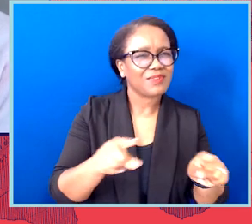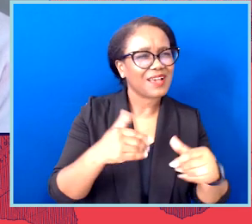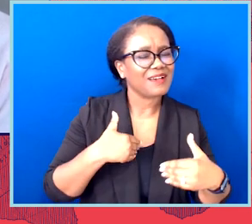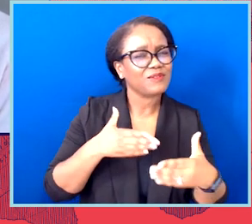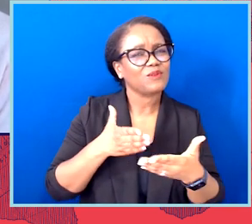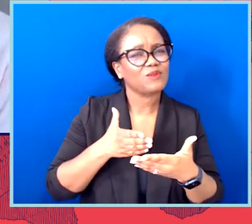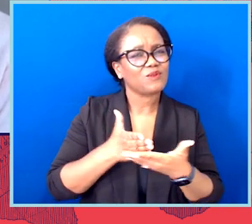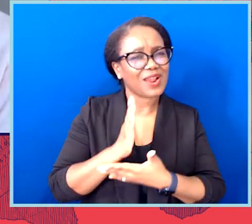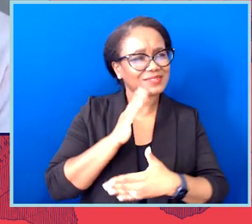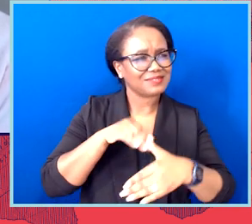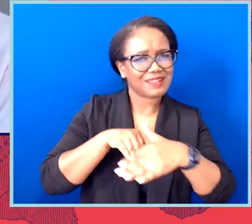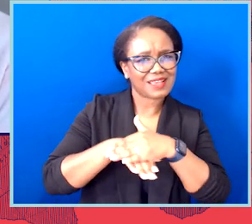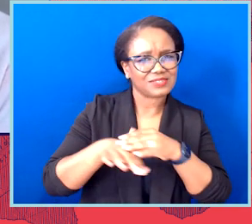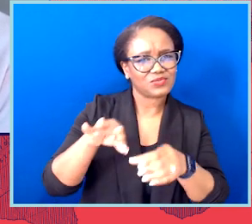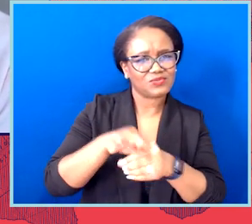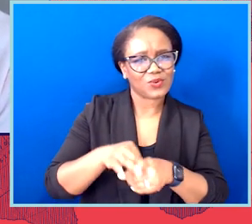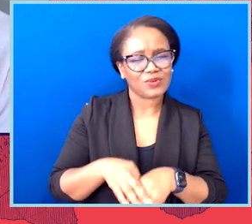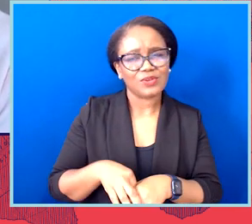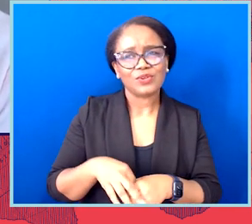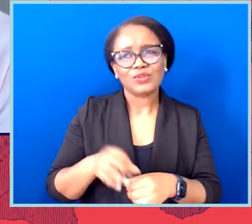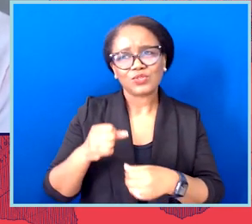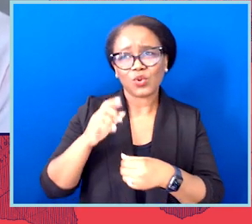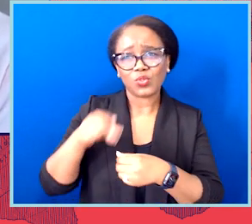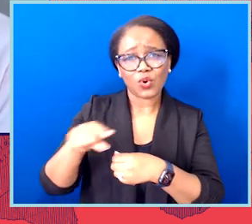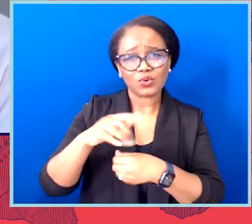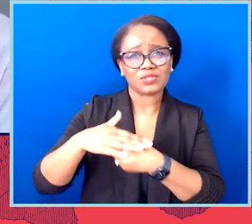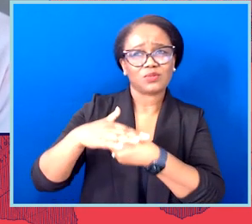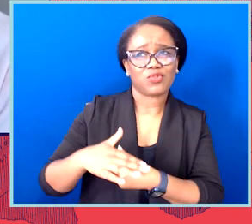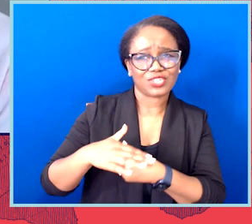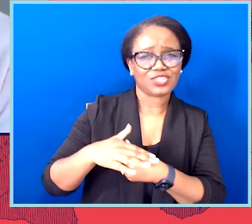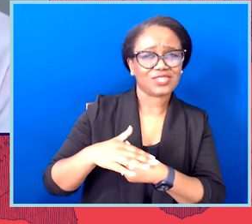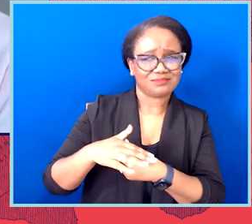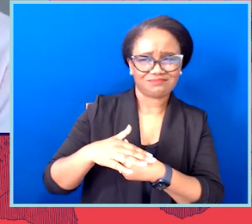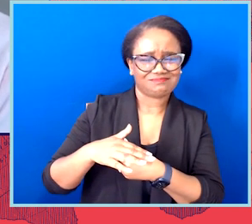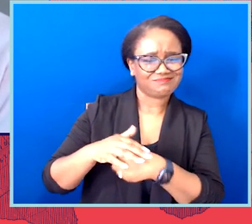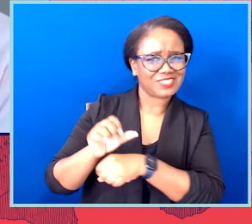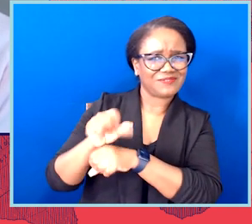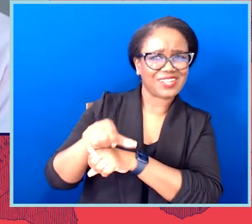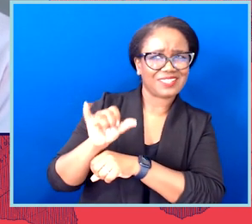So defeating these voter suppression efforts and pushing for the good voting rights laws is critical.